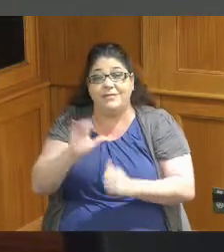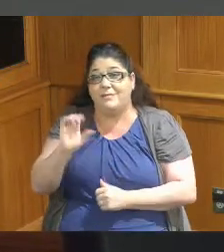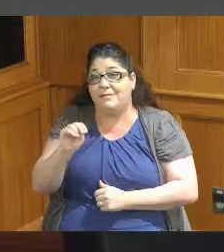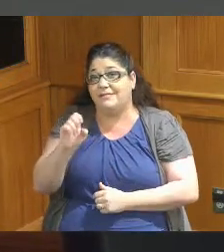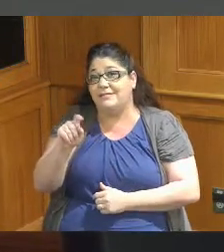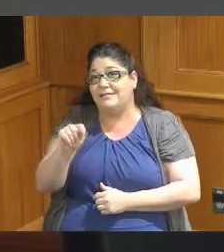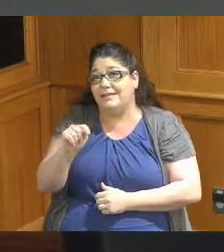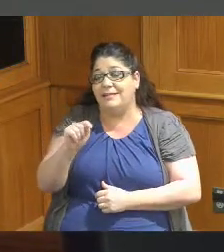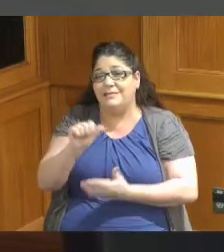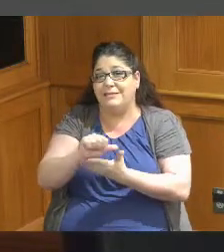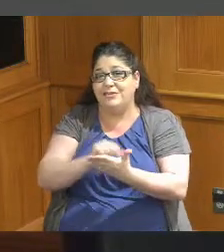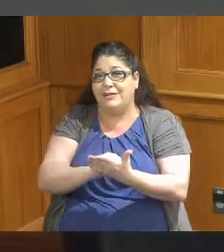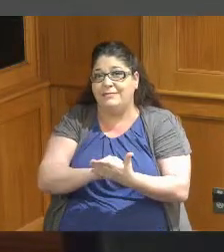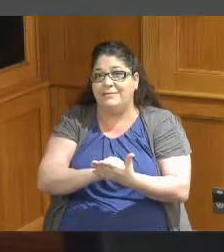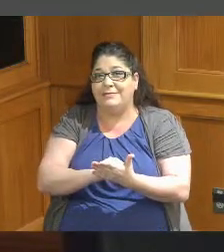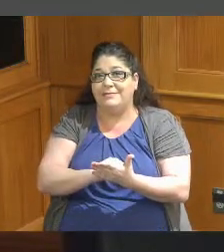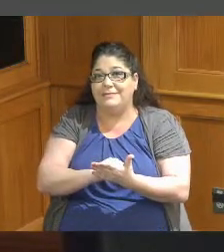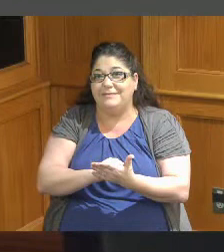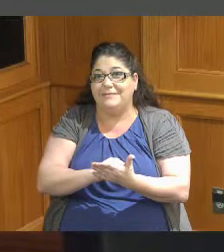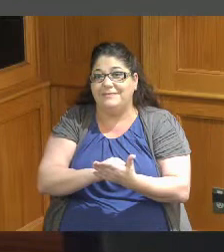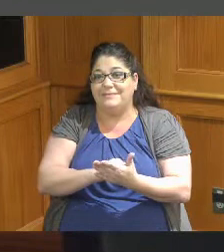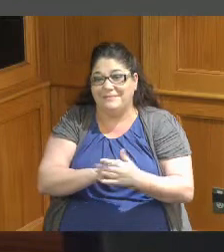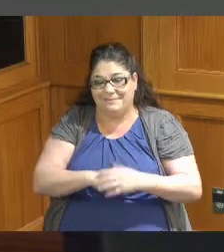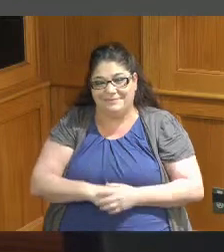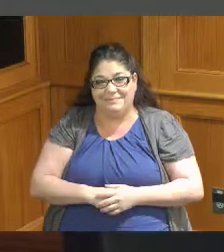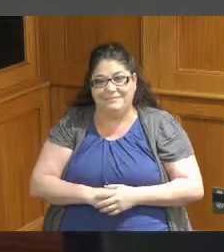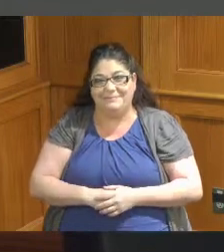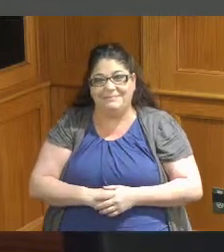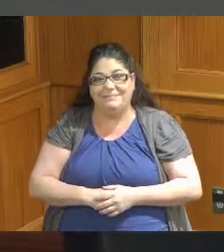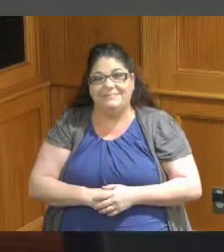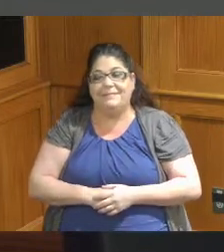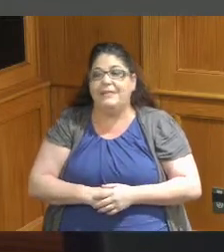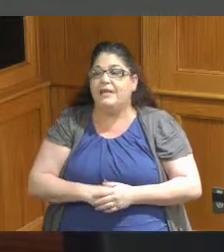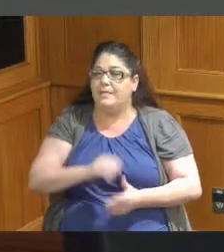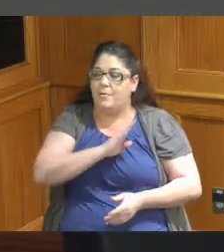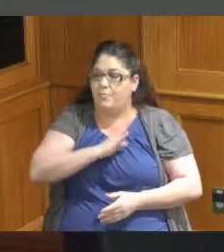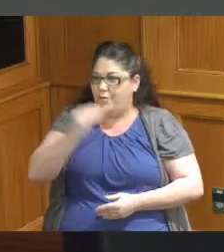to walk through those very very briefly as the as the Board has indicated it to me last week